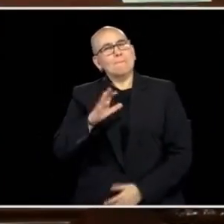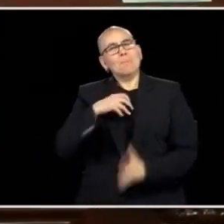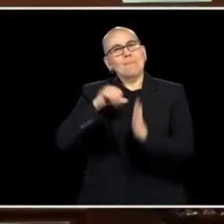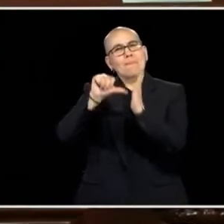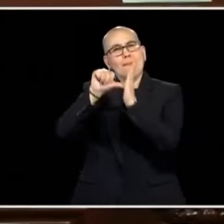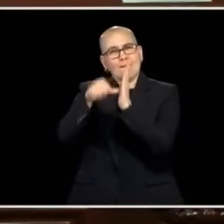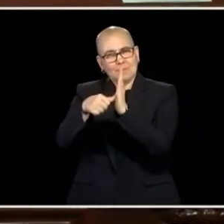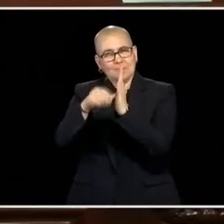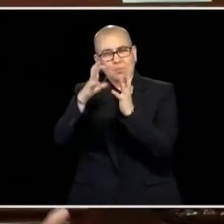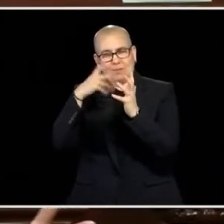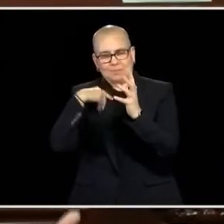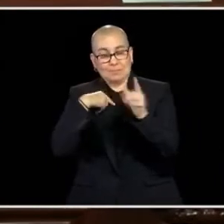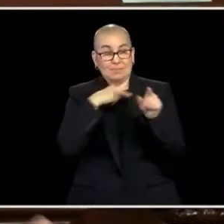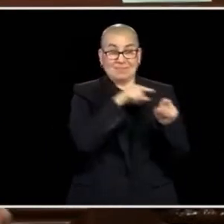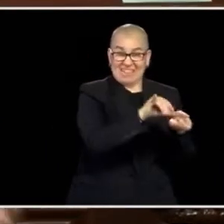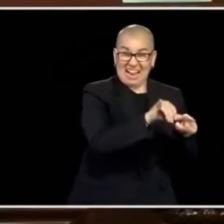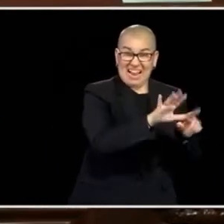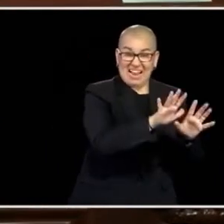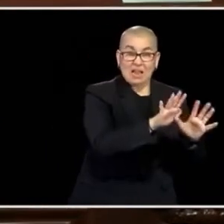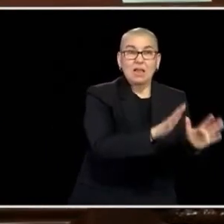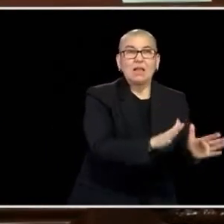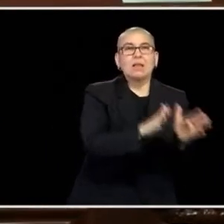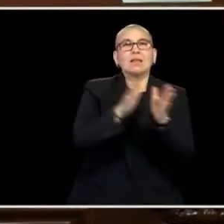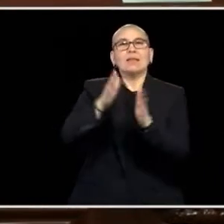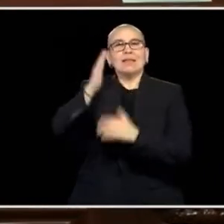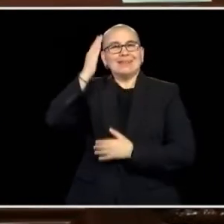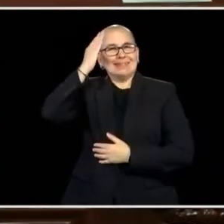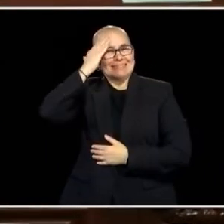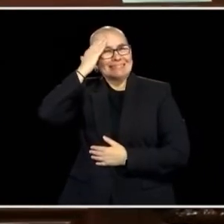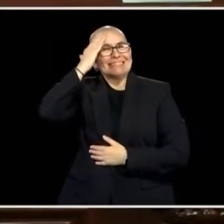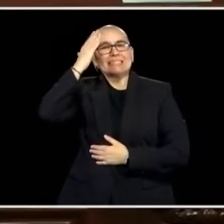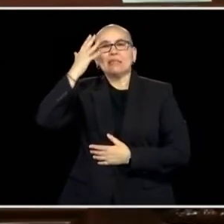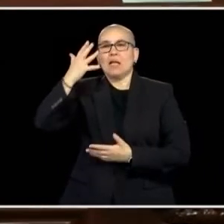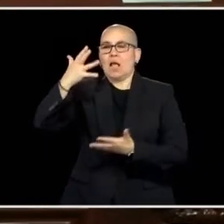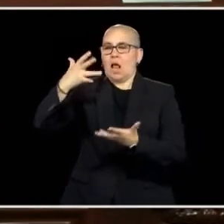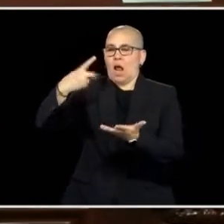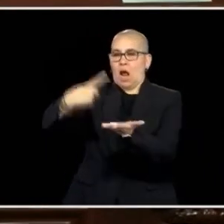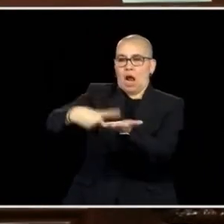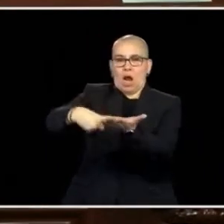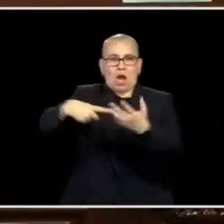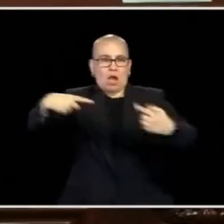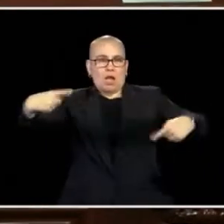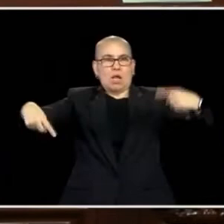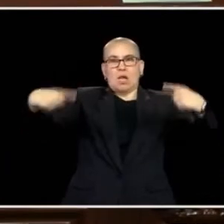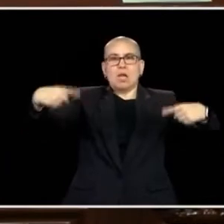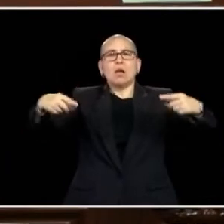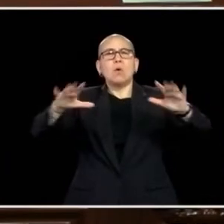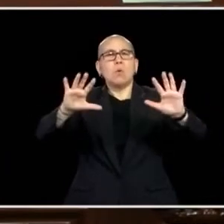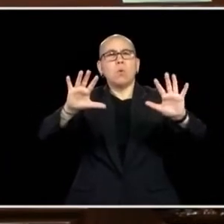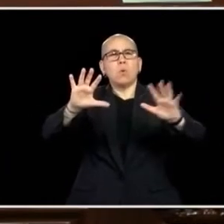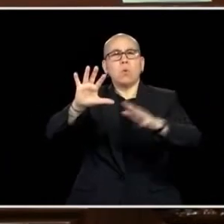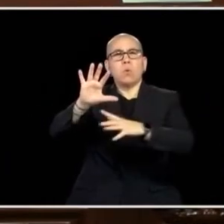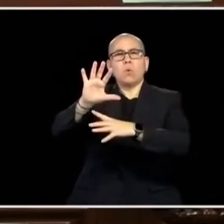AND ONCE AGAIN, I WOULD ADD, IT'S A DEBATE, ITS A I A FAIR DEBATE, THAT'S HOW DEMOCRACY IS UPPOSED TO WORK.